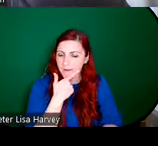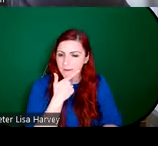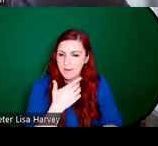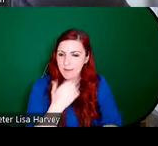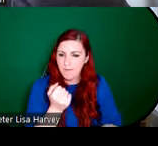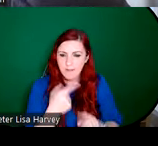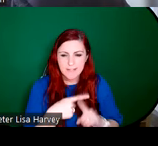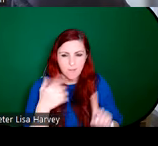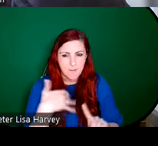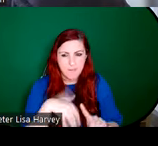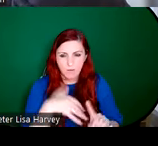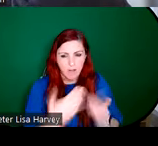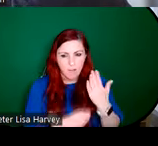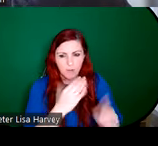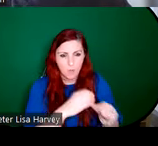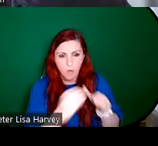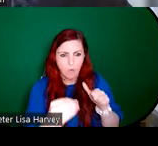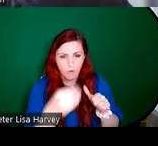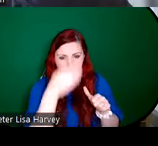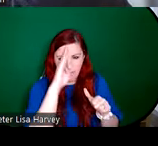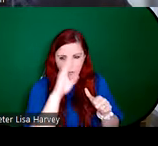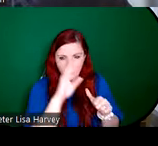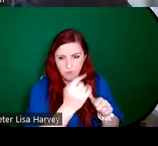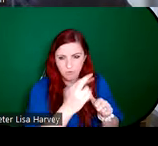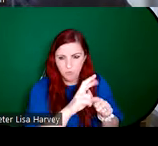most of the artists in An Túr Ghloine, who came from, you know, comfortable